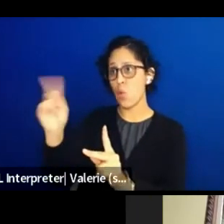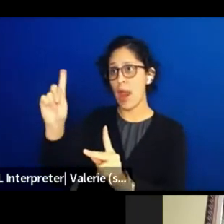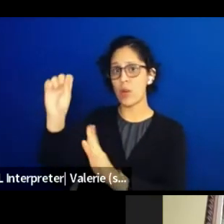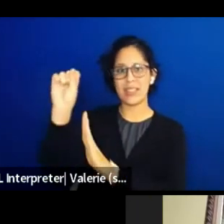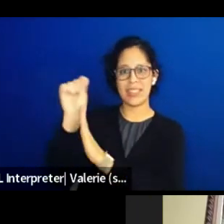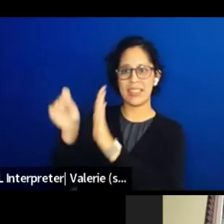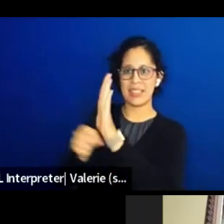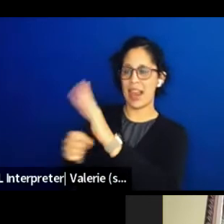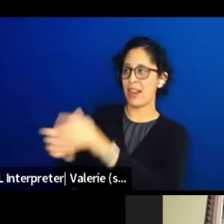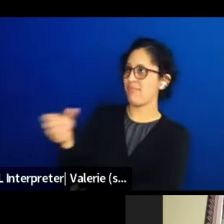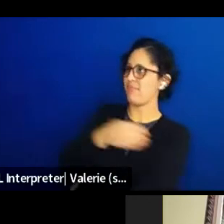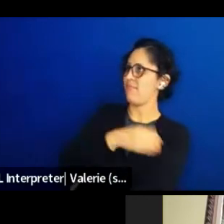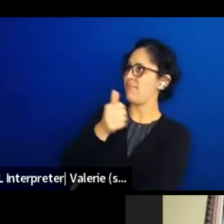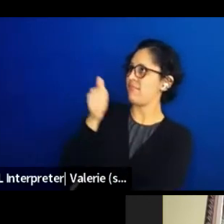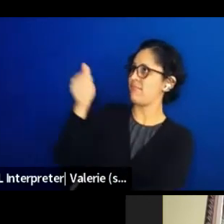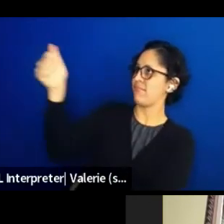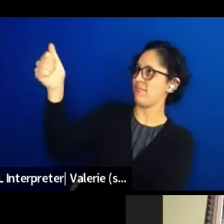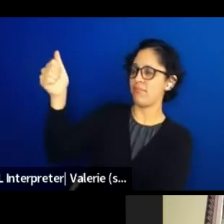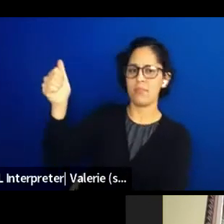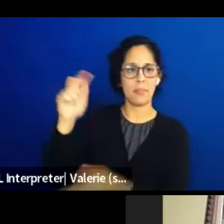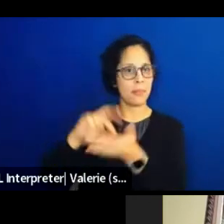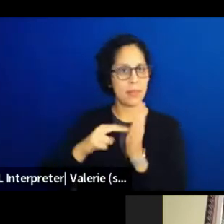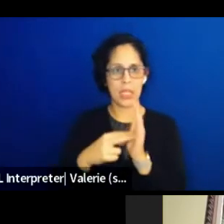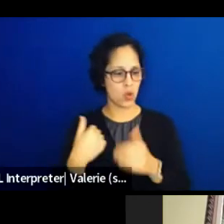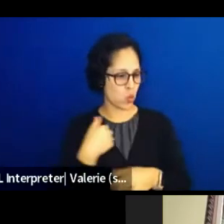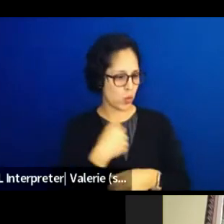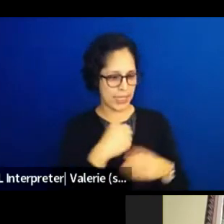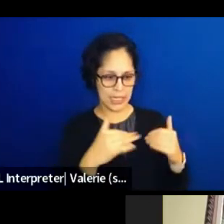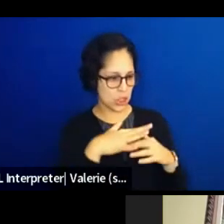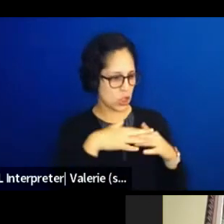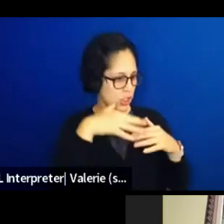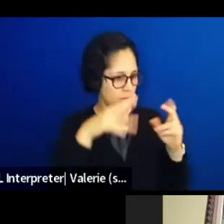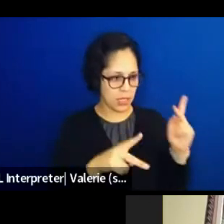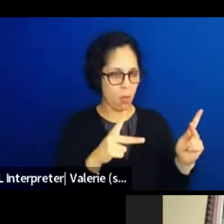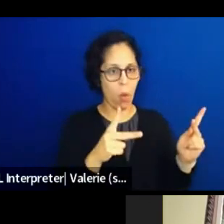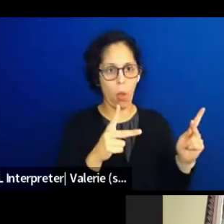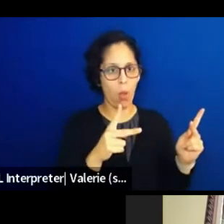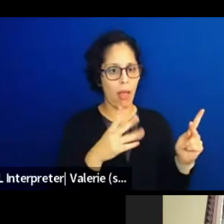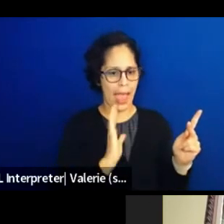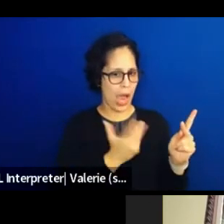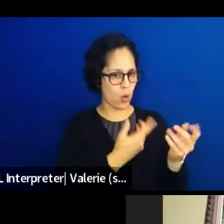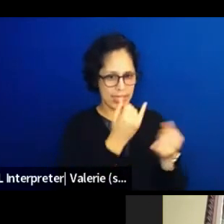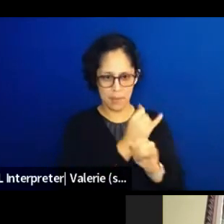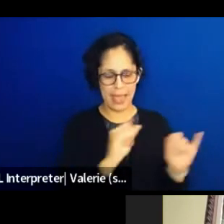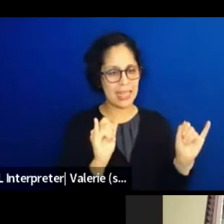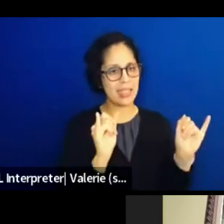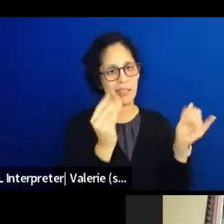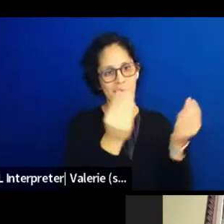our exercise of sovereignty. So I would ask for your support in rescinding